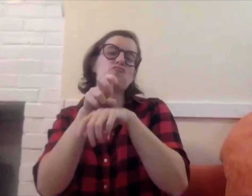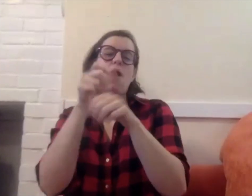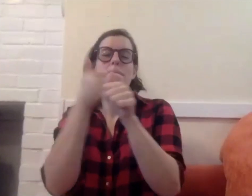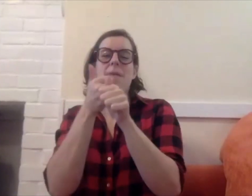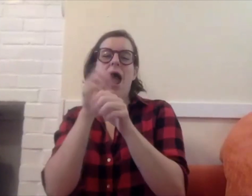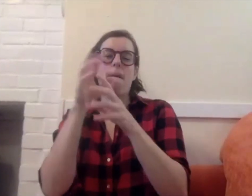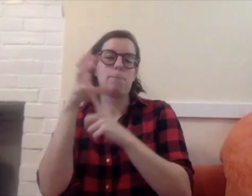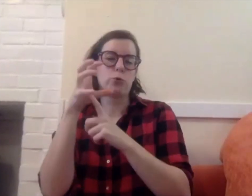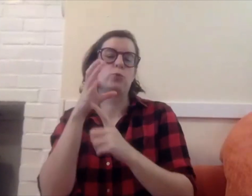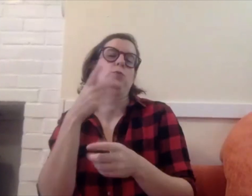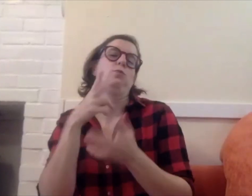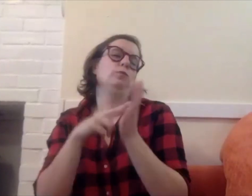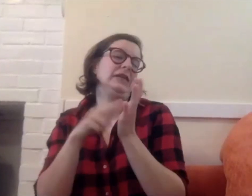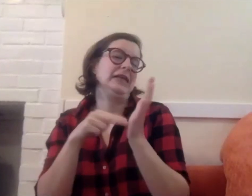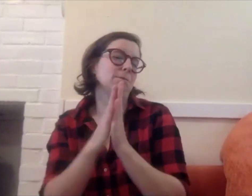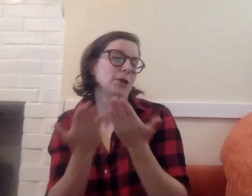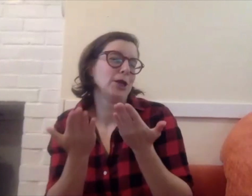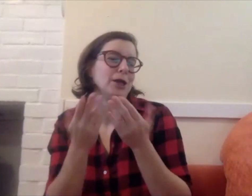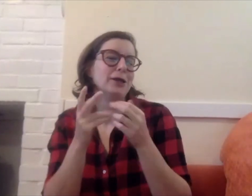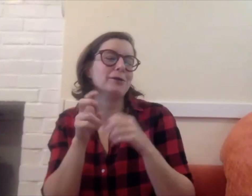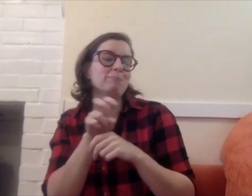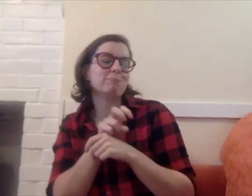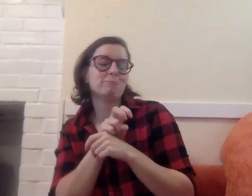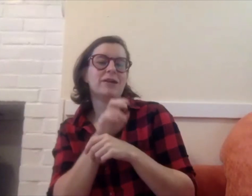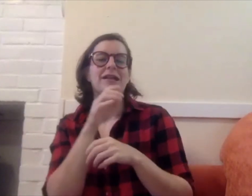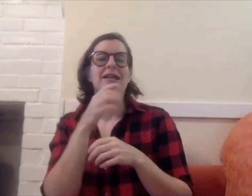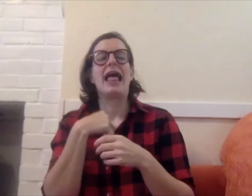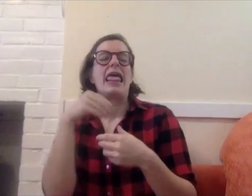In this one, I'm sitting behind a mushroom reading a book,